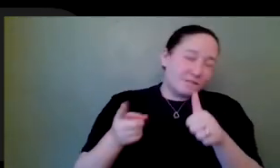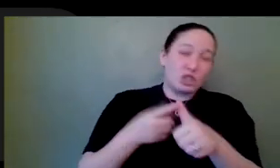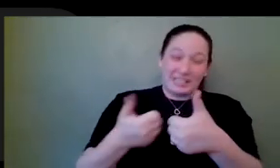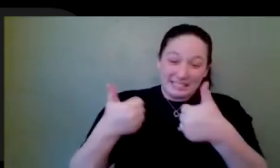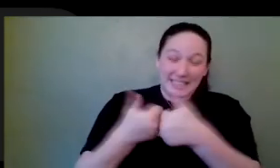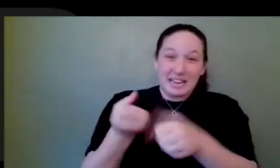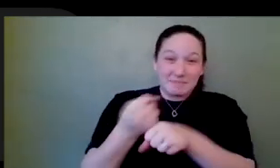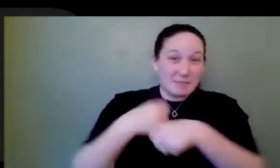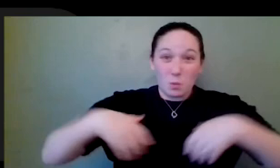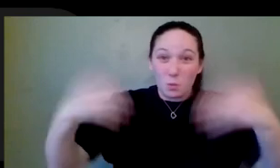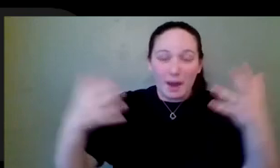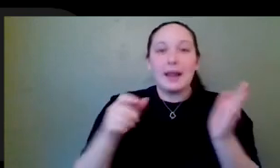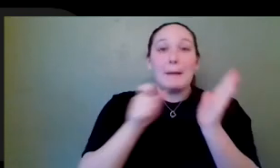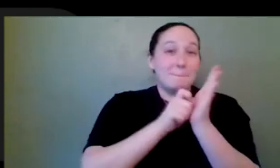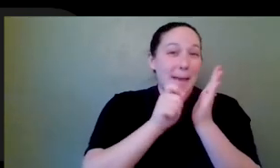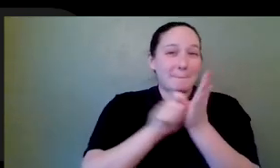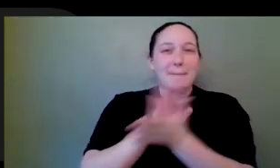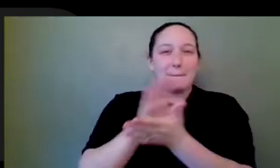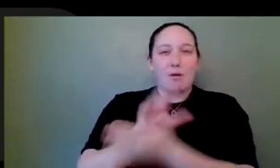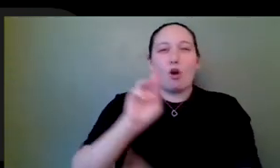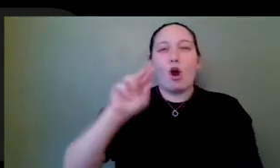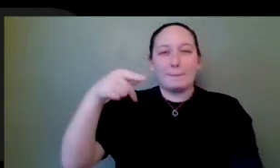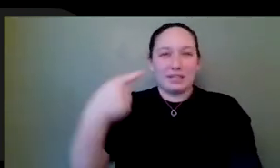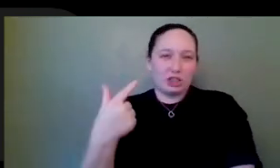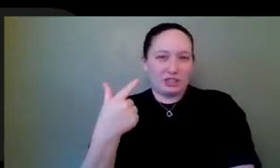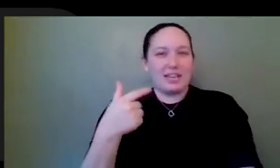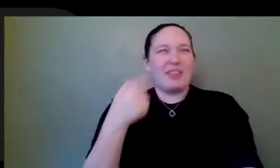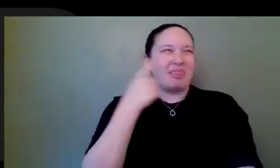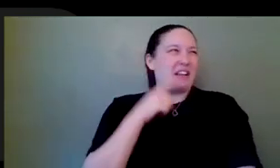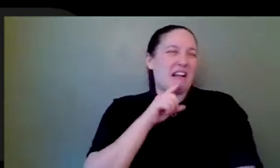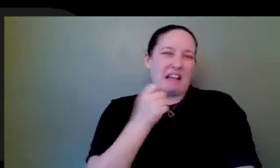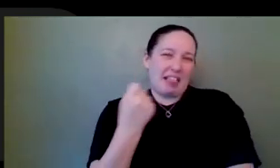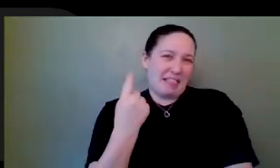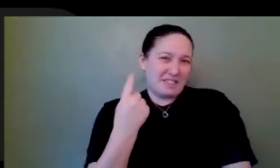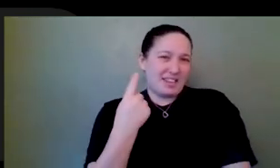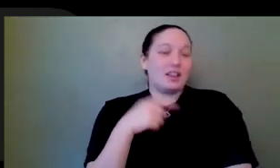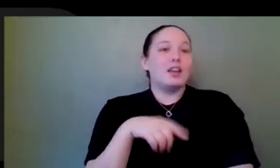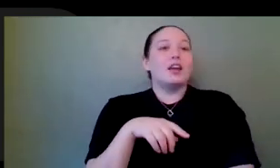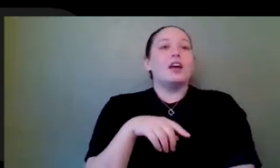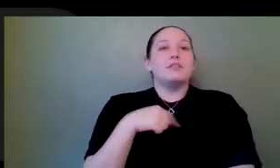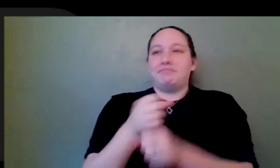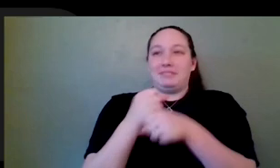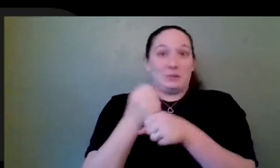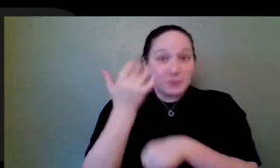RPG that I made probably like 11. And I made it because I spent a lot of time in my father's